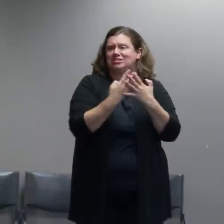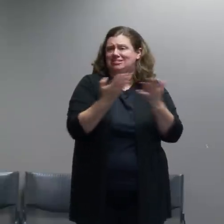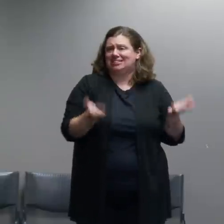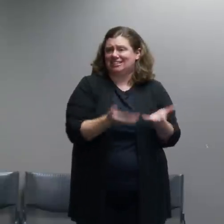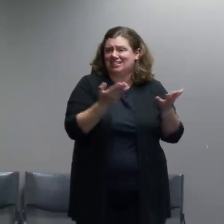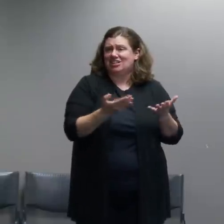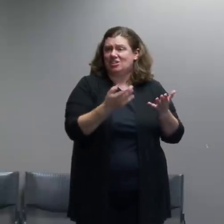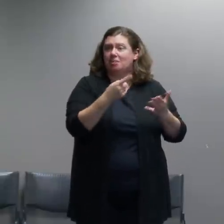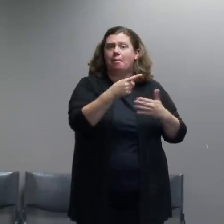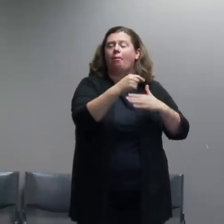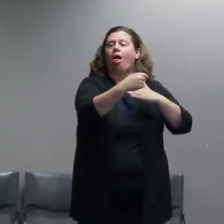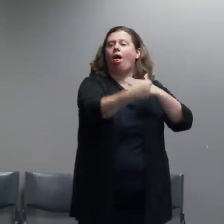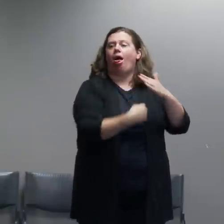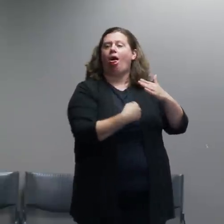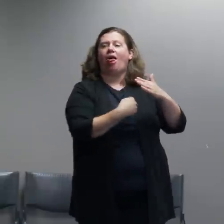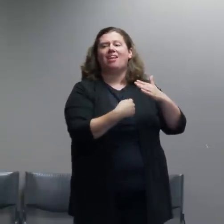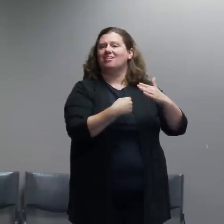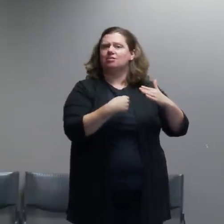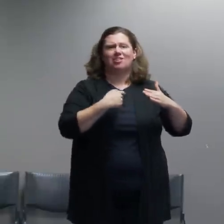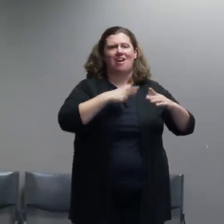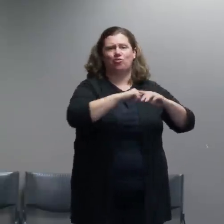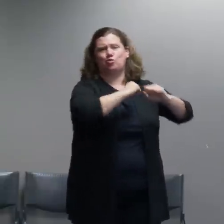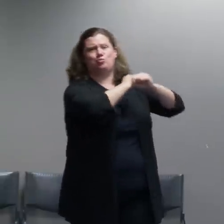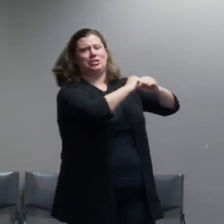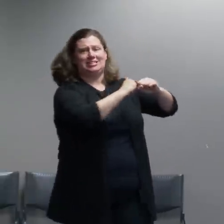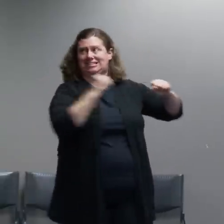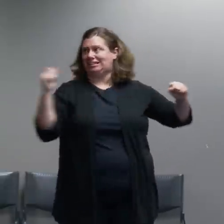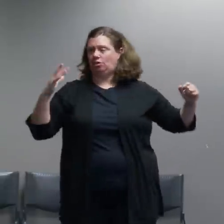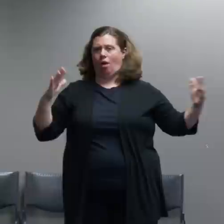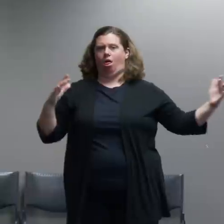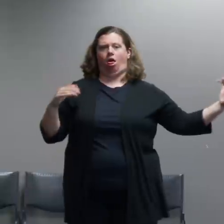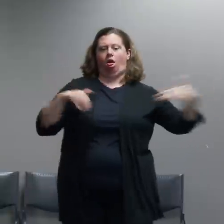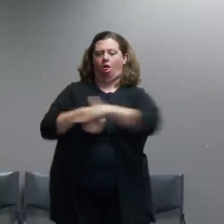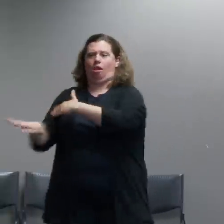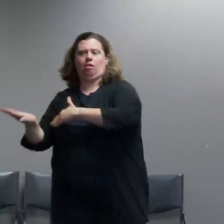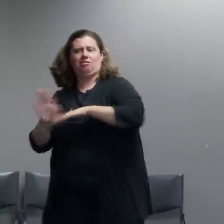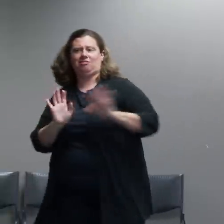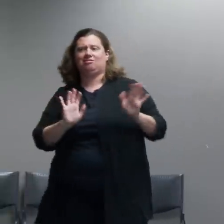So it was a pretty important safety mission to keep this sort of activity of